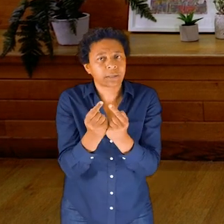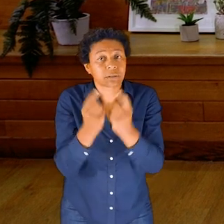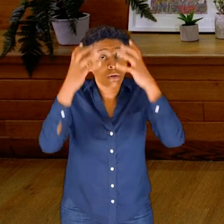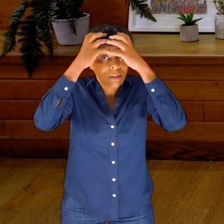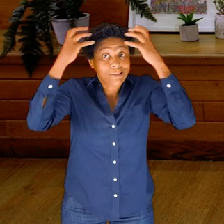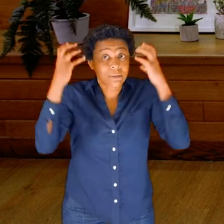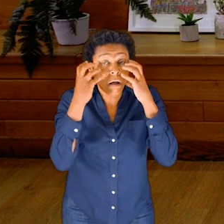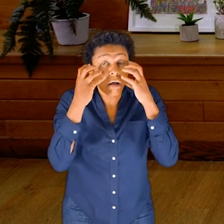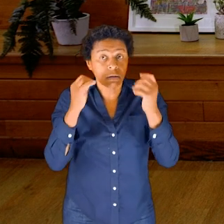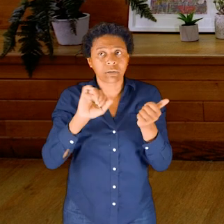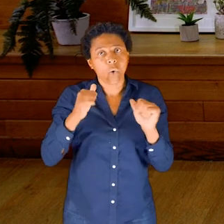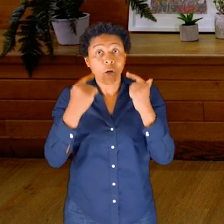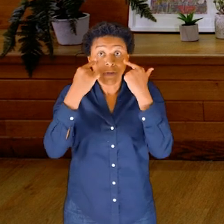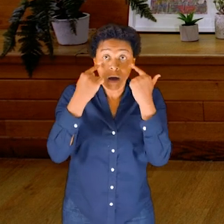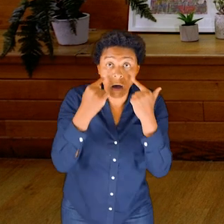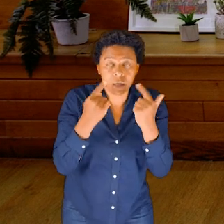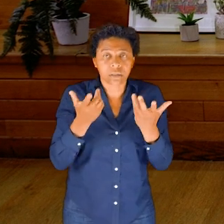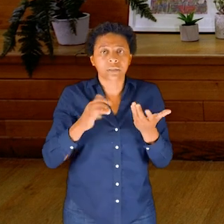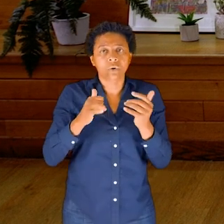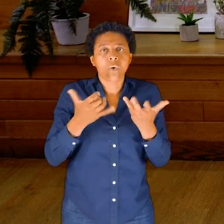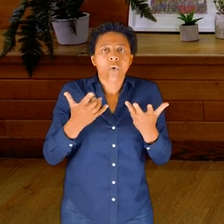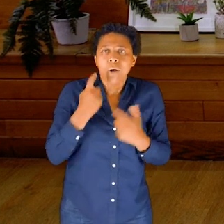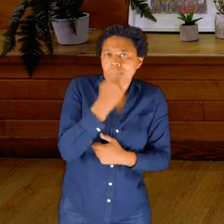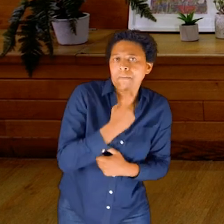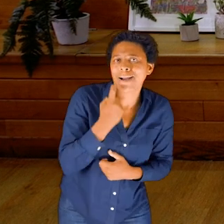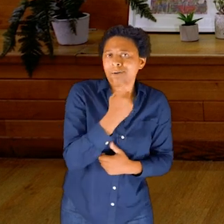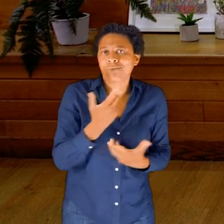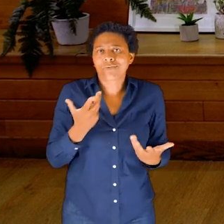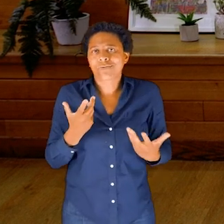of the eyes, the skull, the spine.